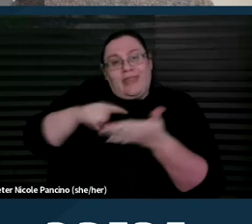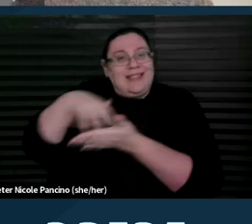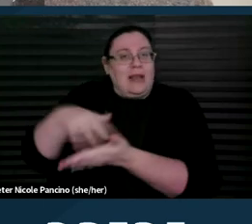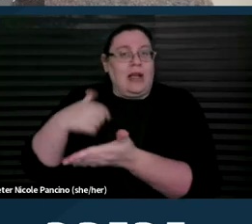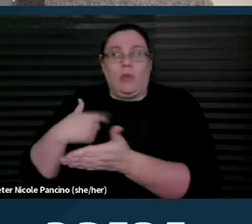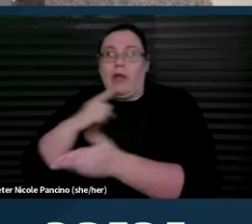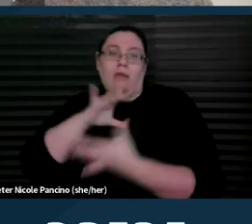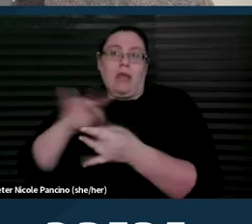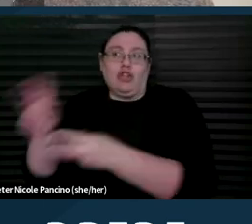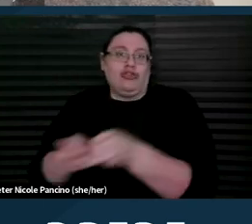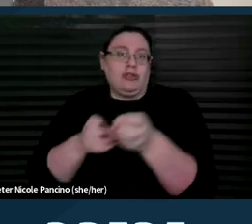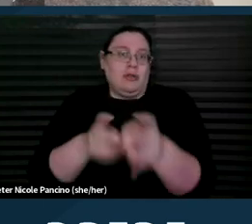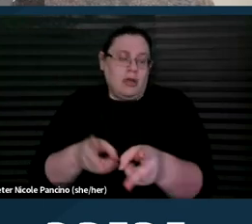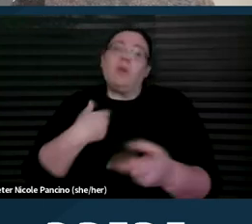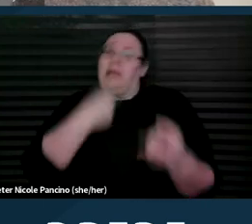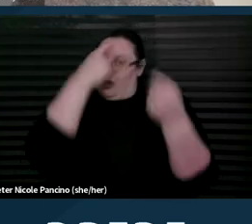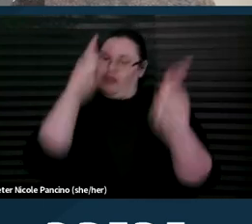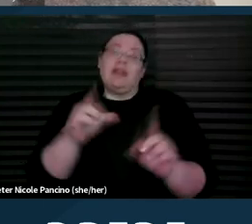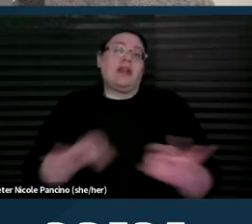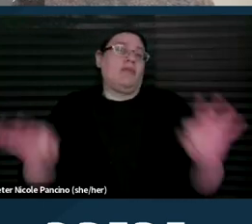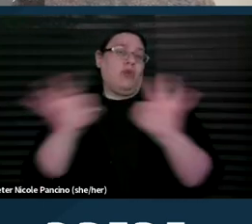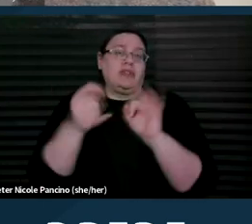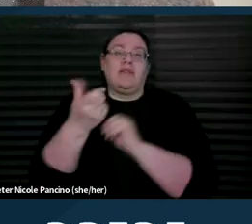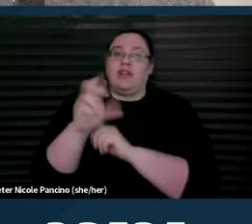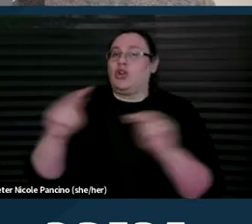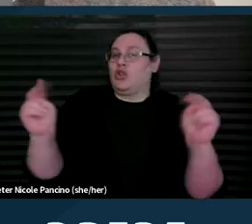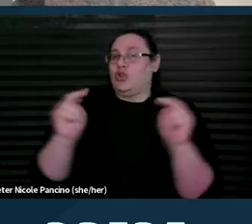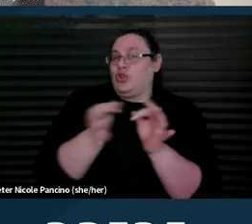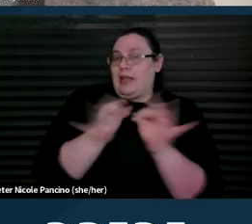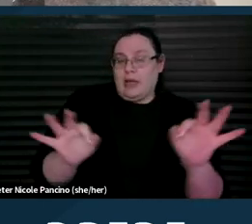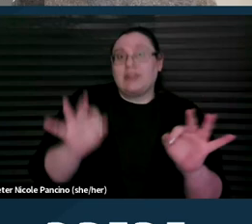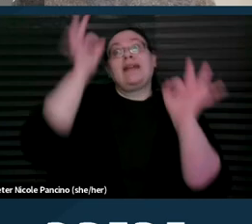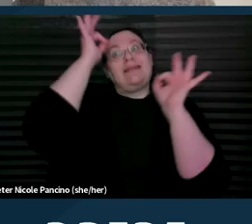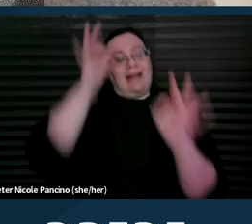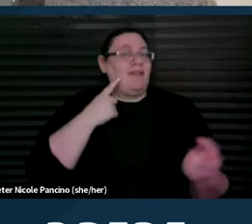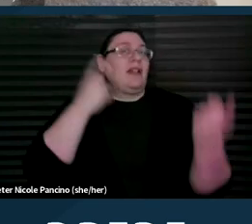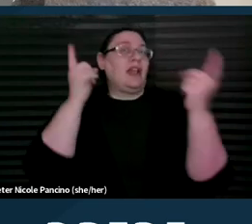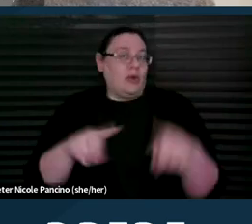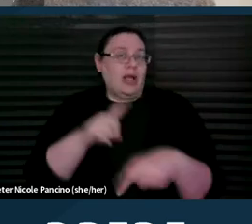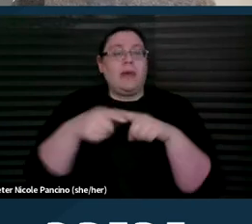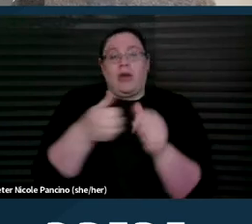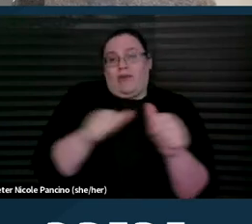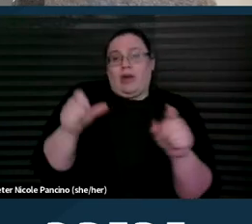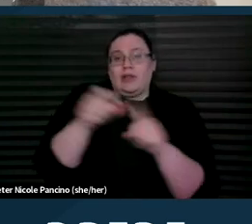and we agree about the importance of gender neutral language." Definitely agree about avoiding terms like mother